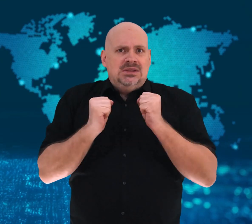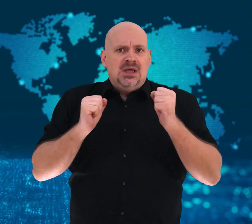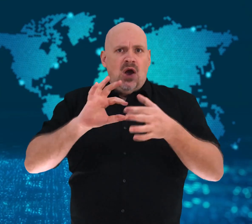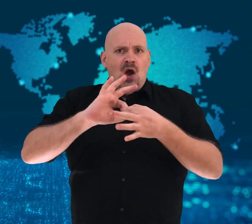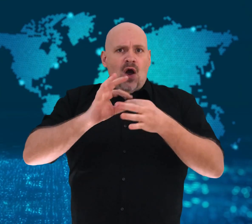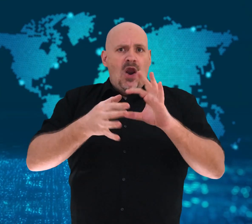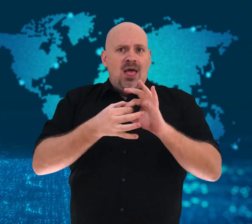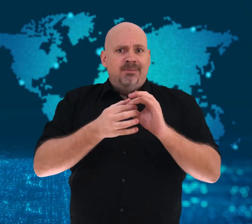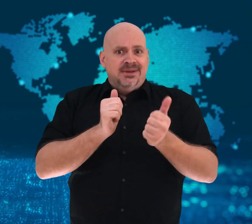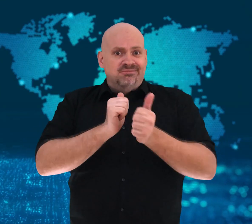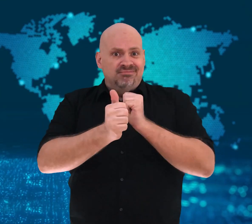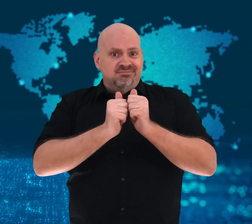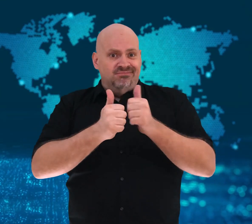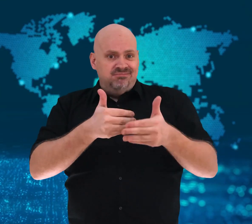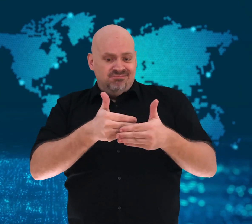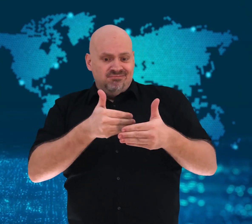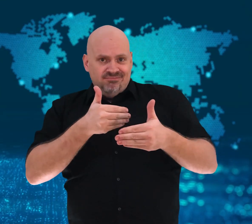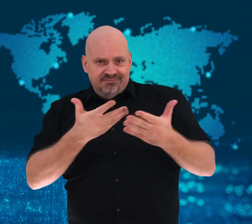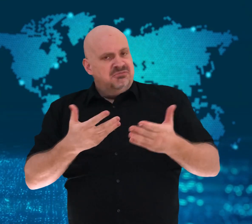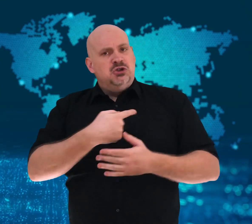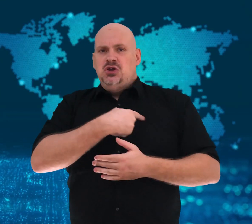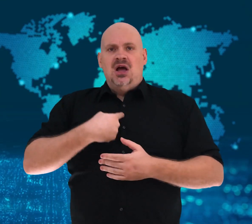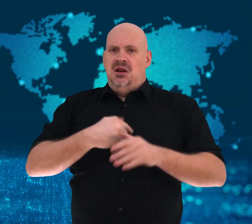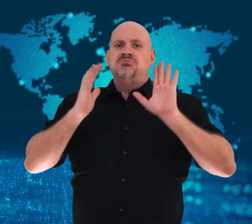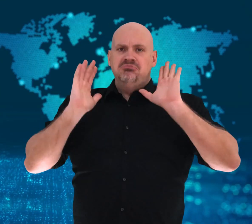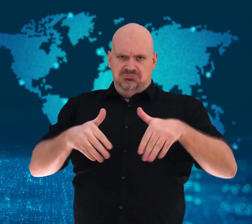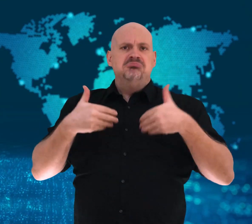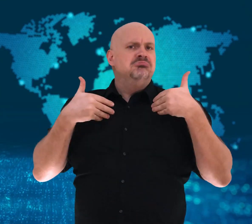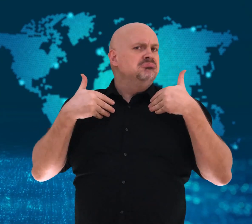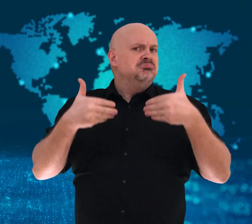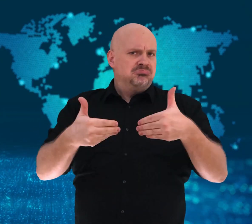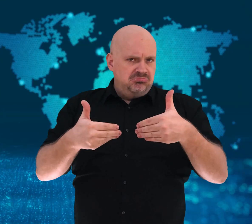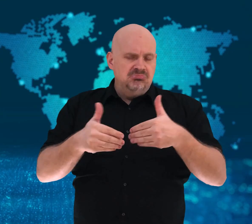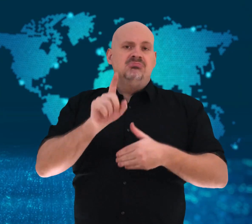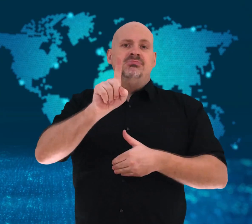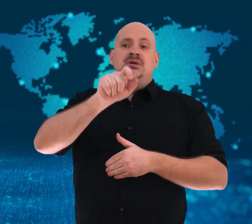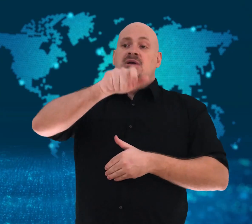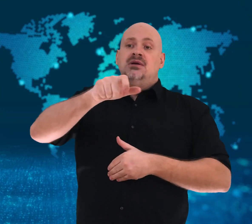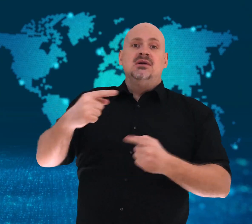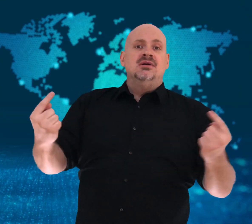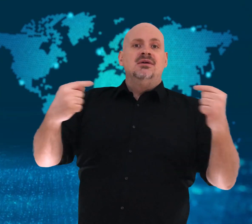China plans to go on with the Olympics,